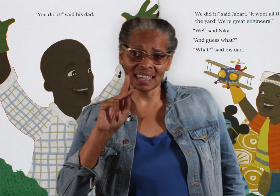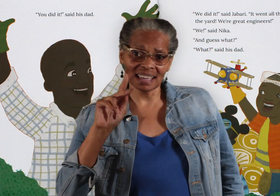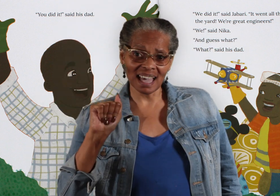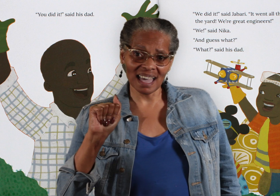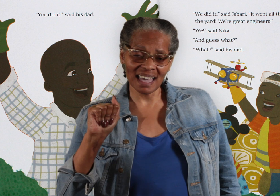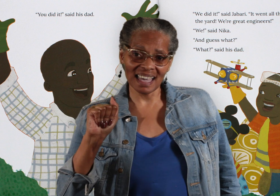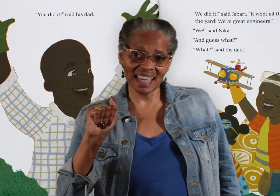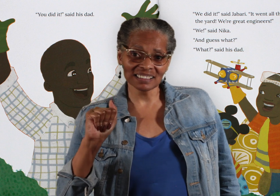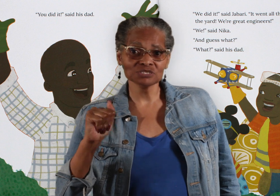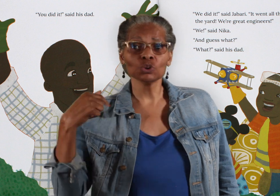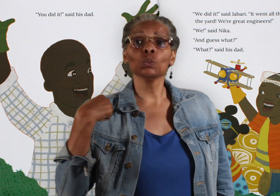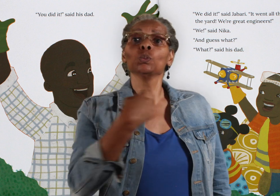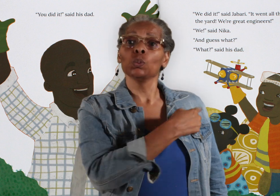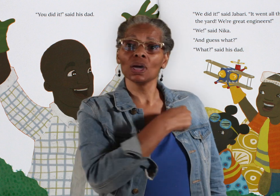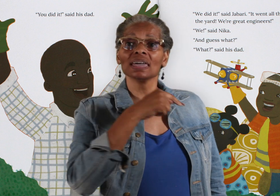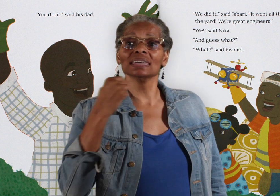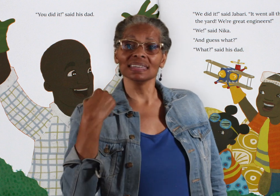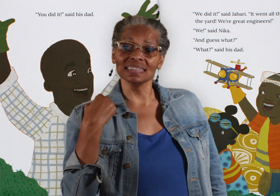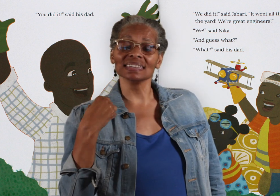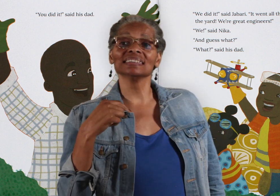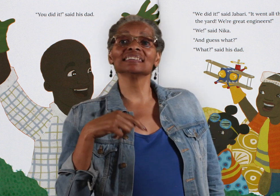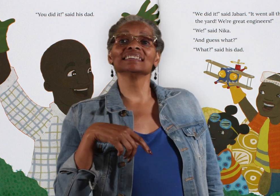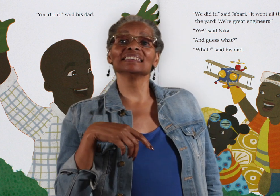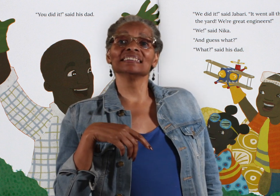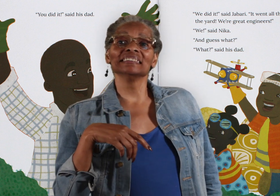"We!" said Nika.